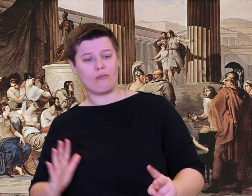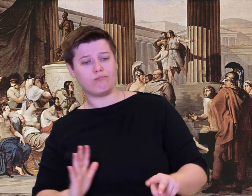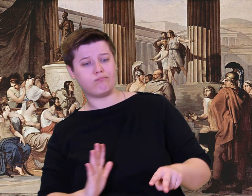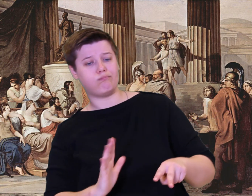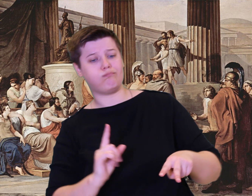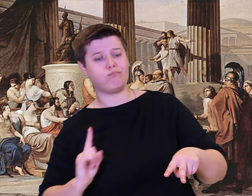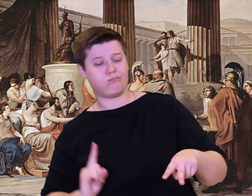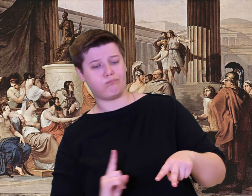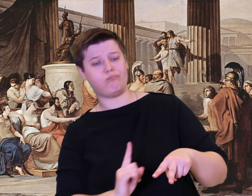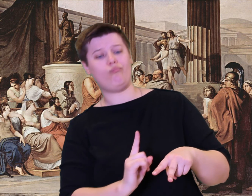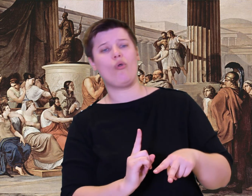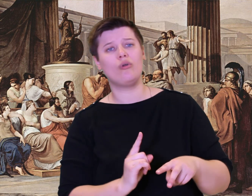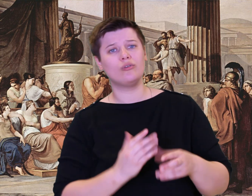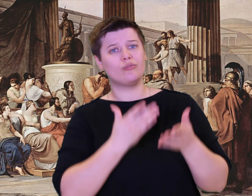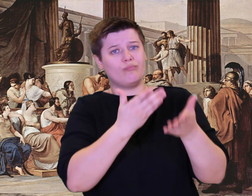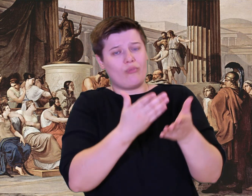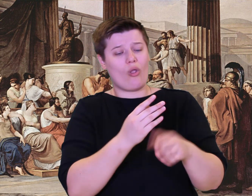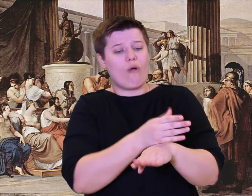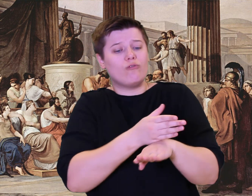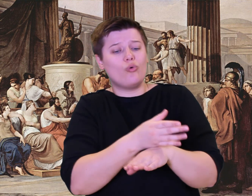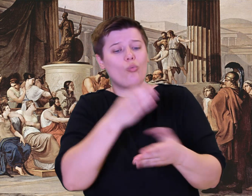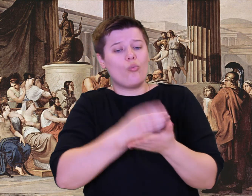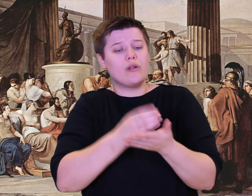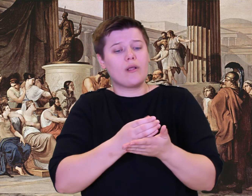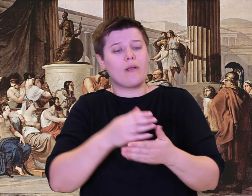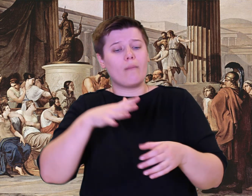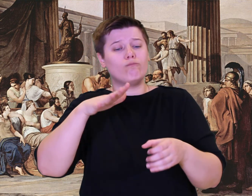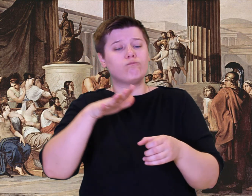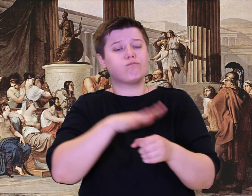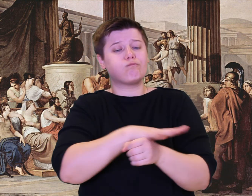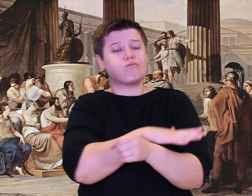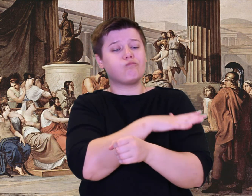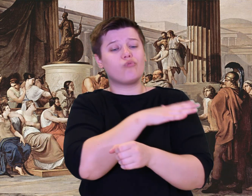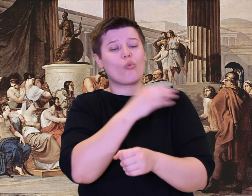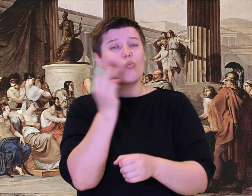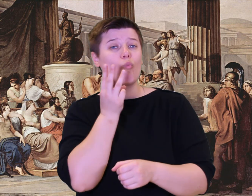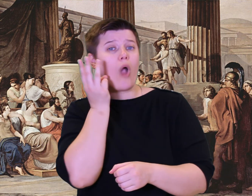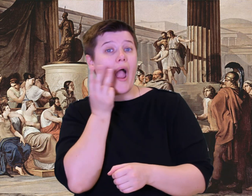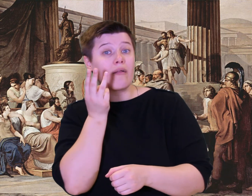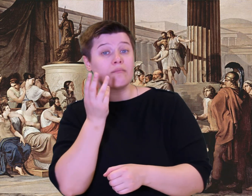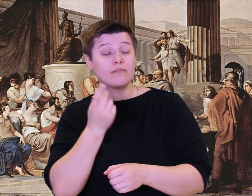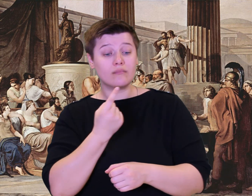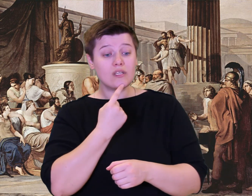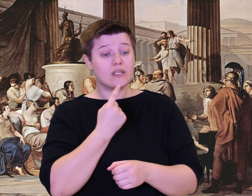a cup of ivy wood, filled full of wine, and said,